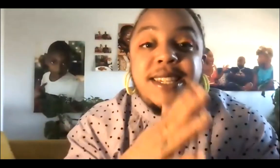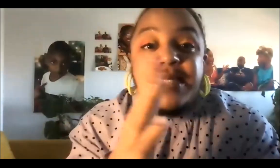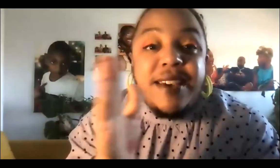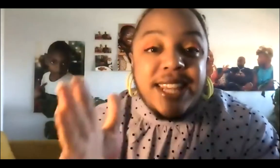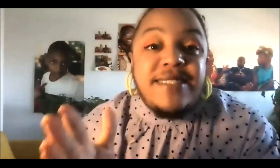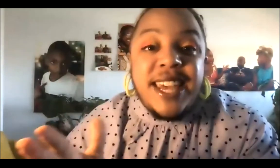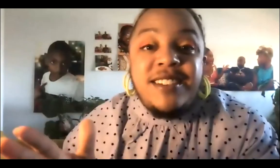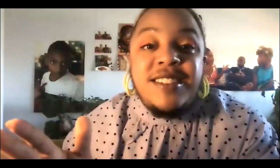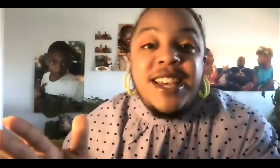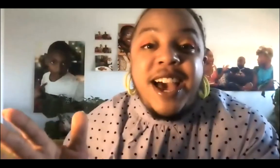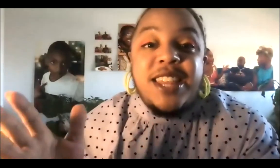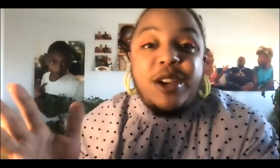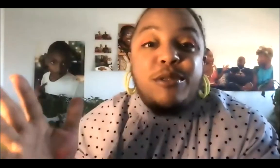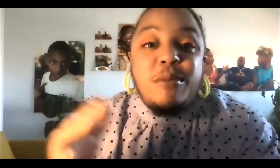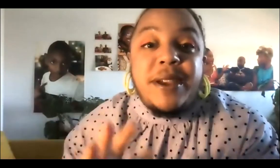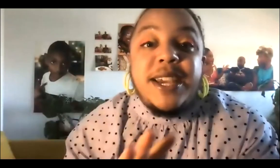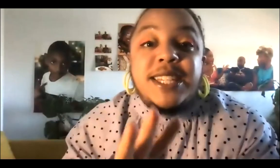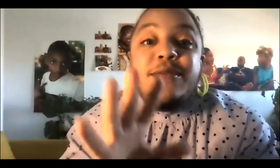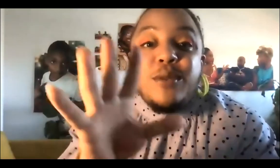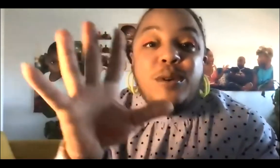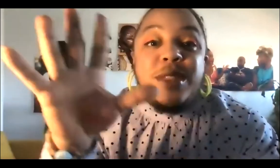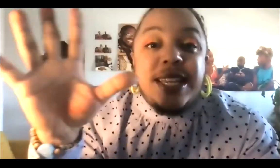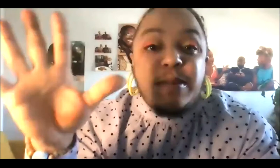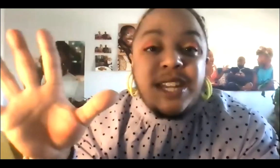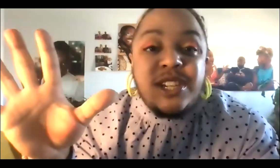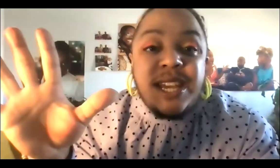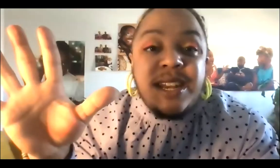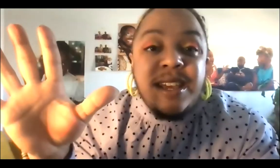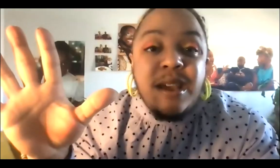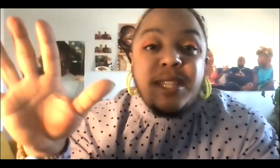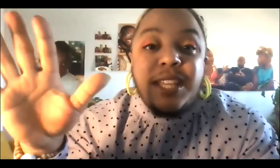systems have a life cycle, how they go through periods of growth and expansion